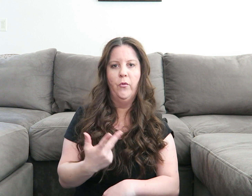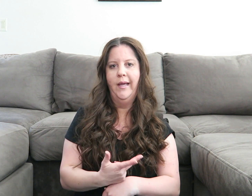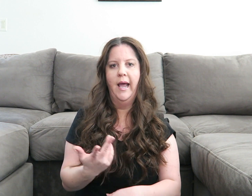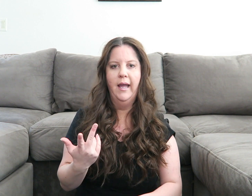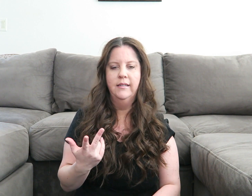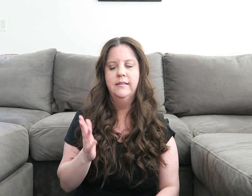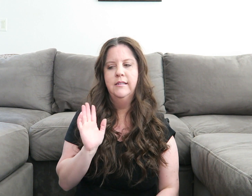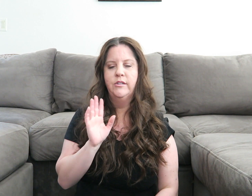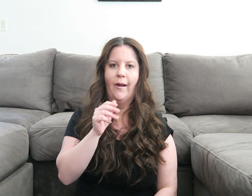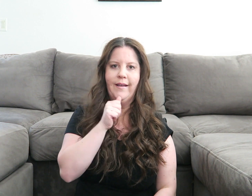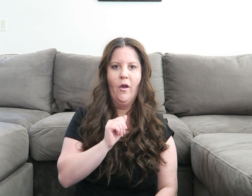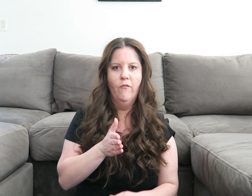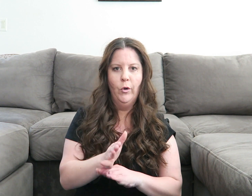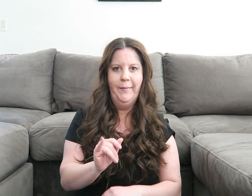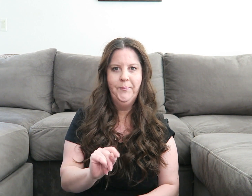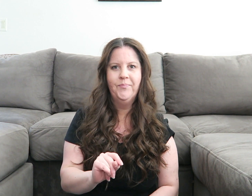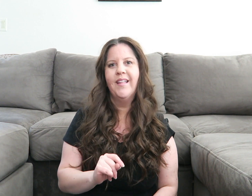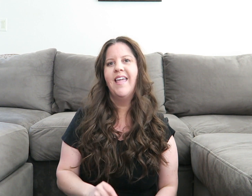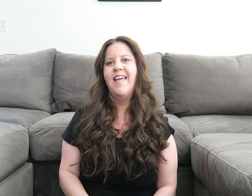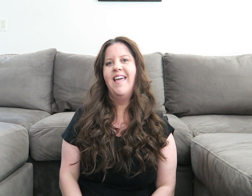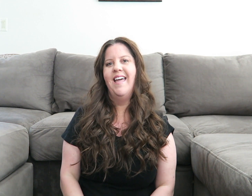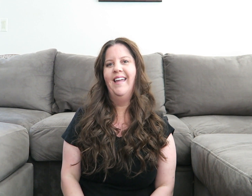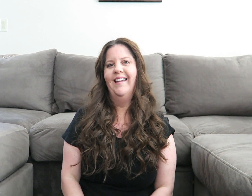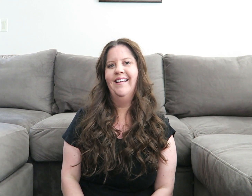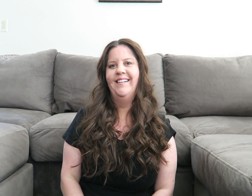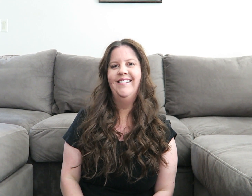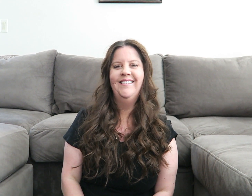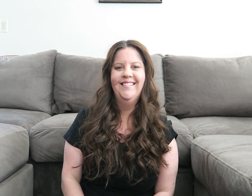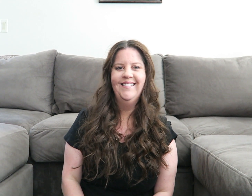So I'll get over it. And,